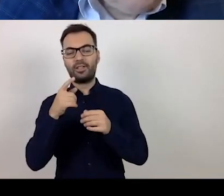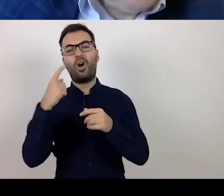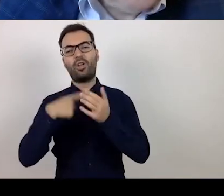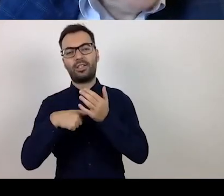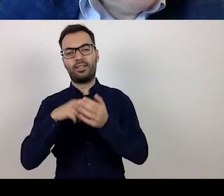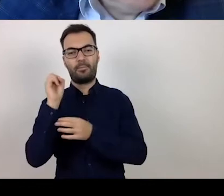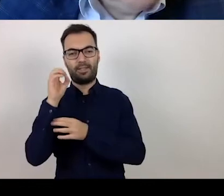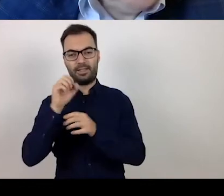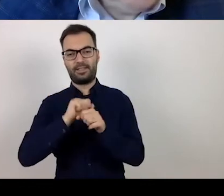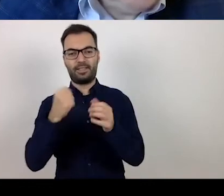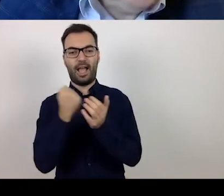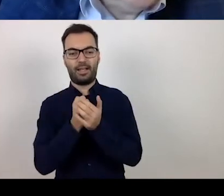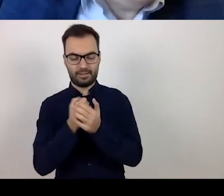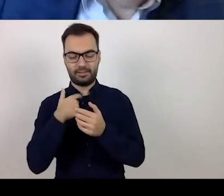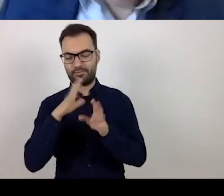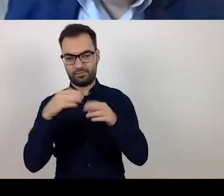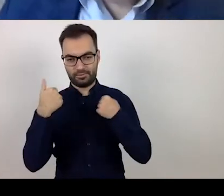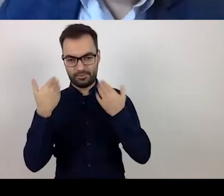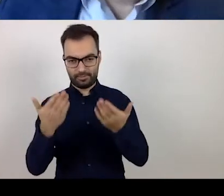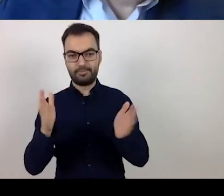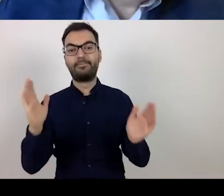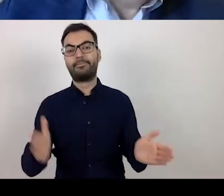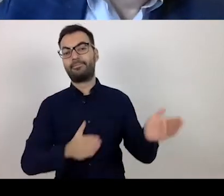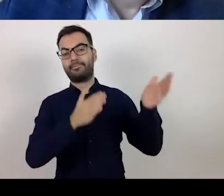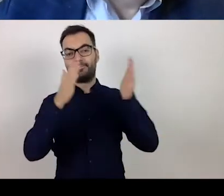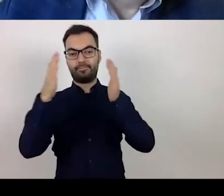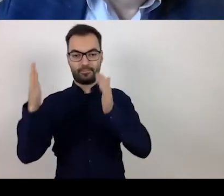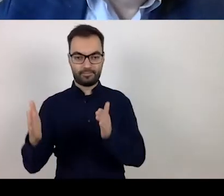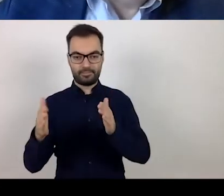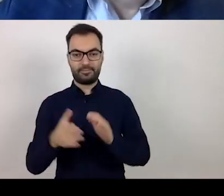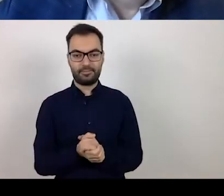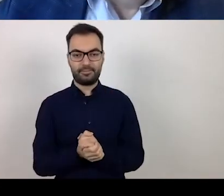Let me pass to the next slide.